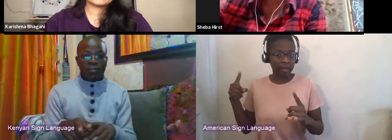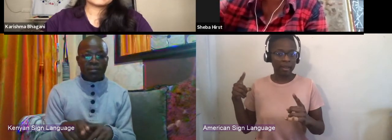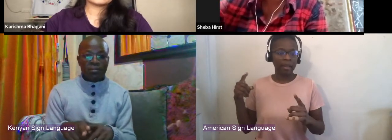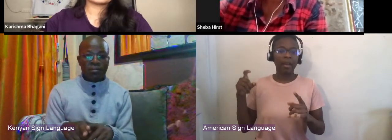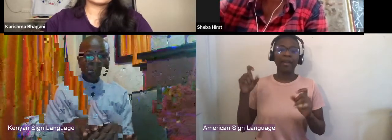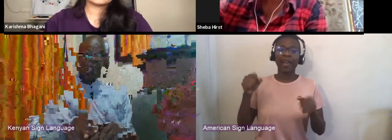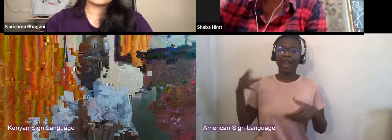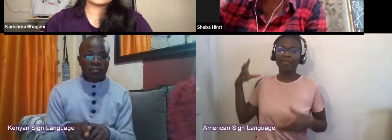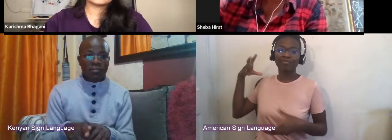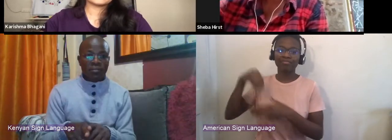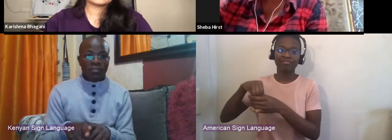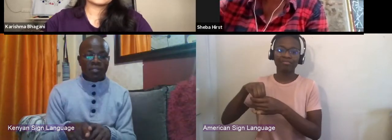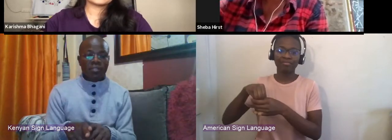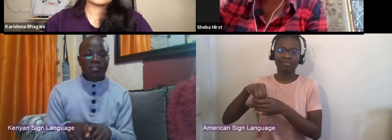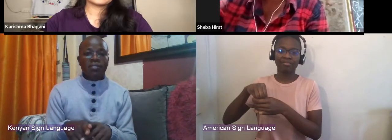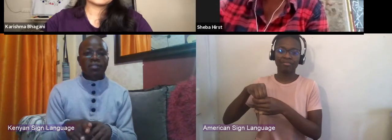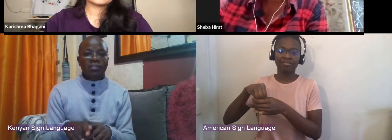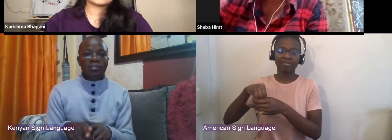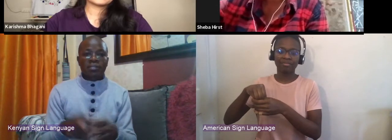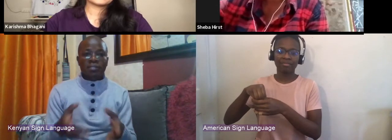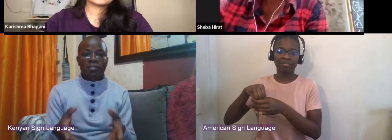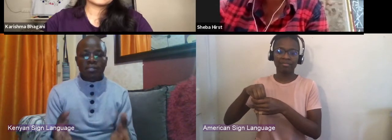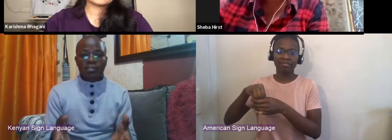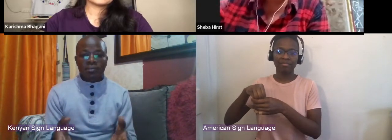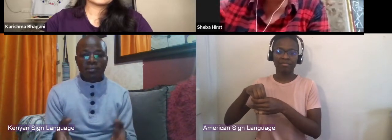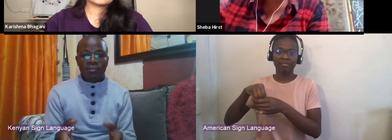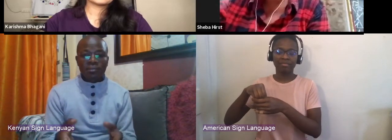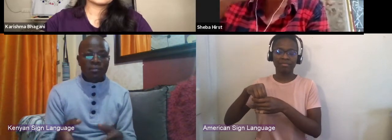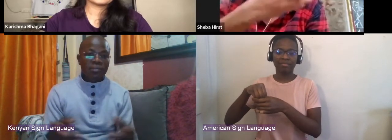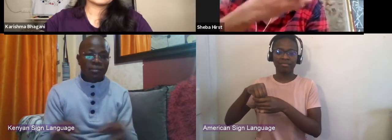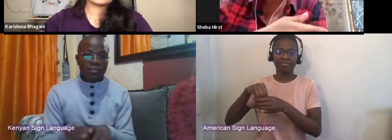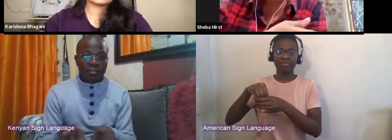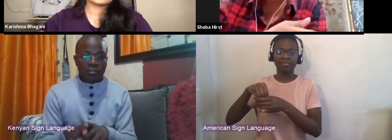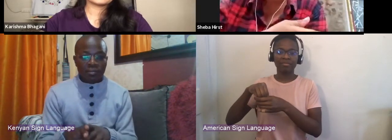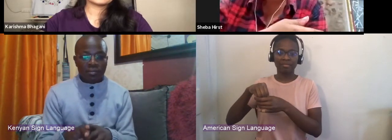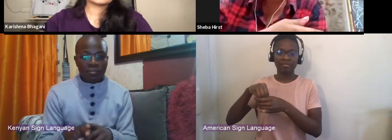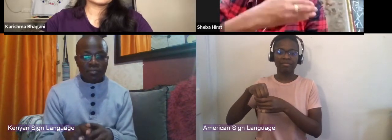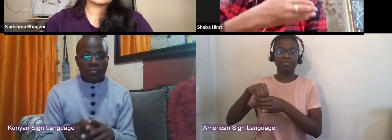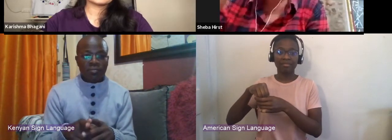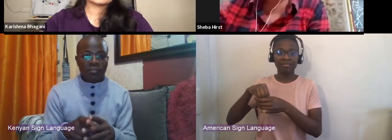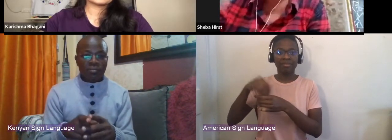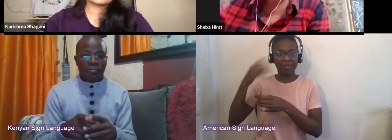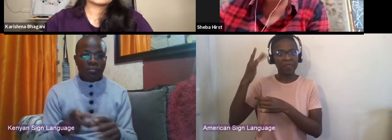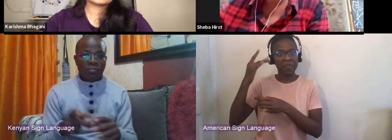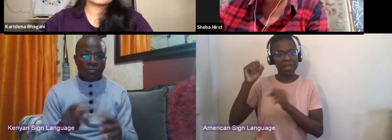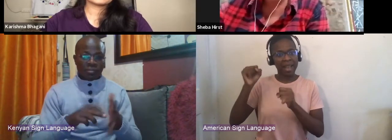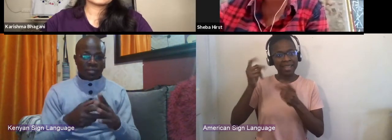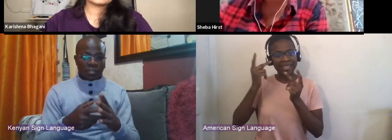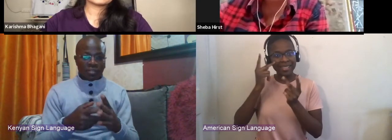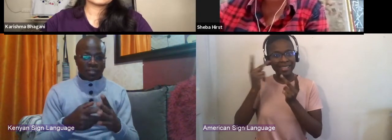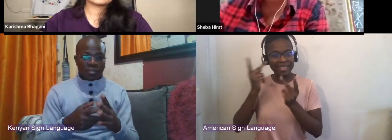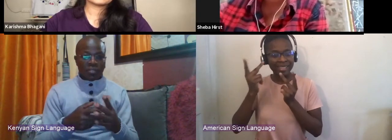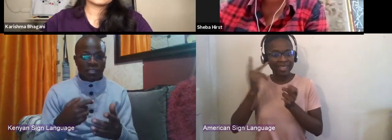where you're seeing the practical application of ideas turned into actual things